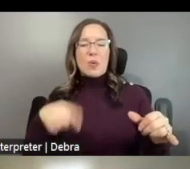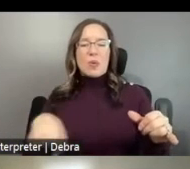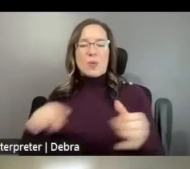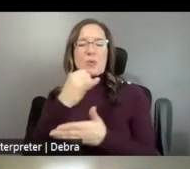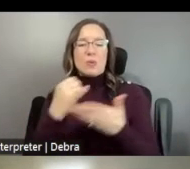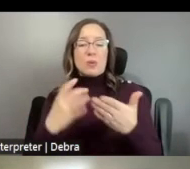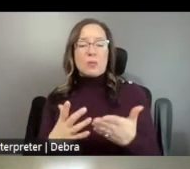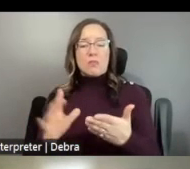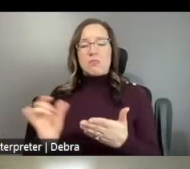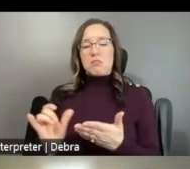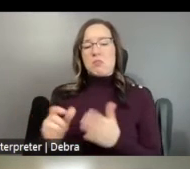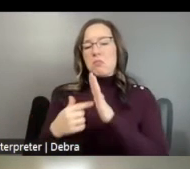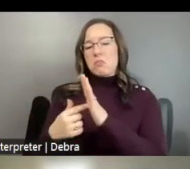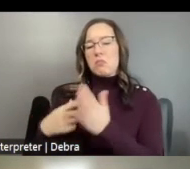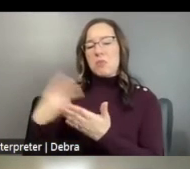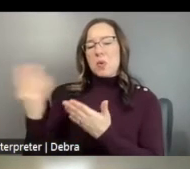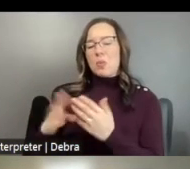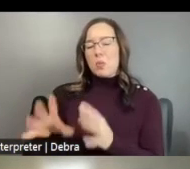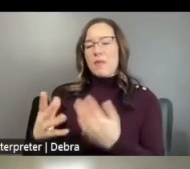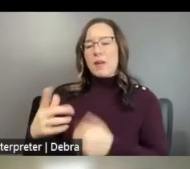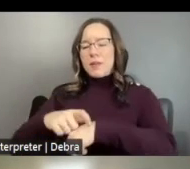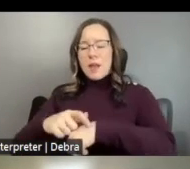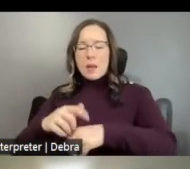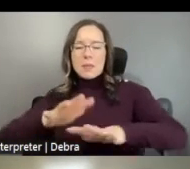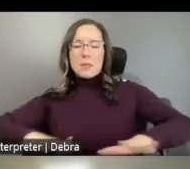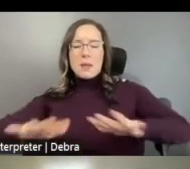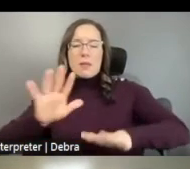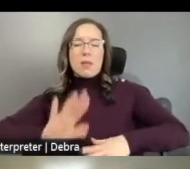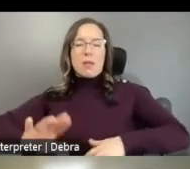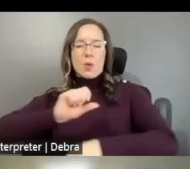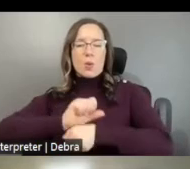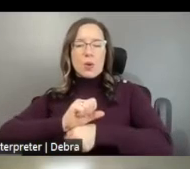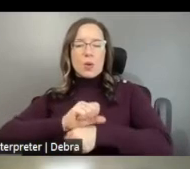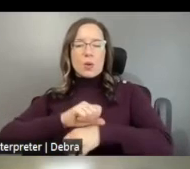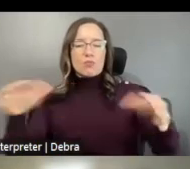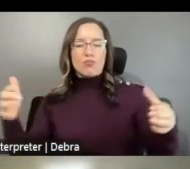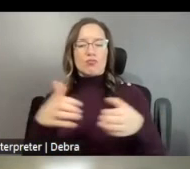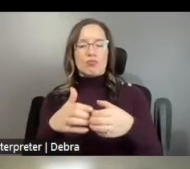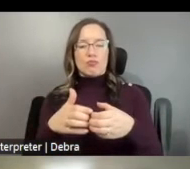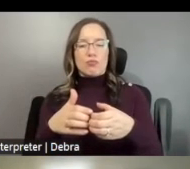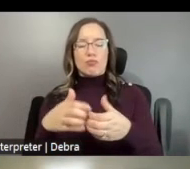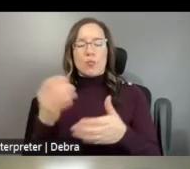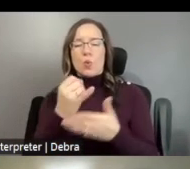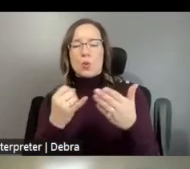GIVE ARTISTS TIME AND SPACE TO MAKE THEIR WORK. CONVENINGS FOR ARTISTS AND ARTS WORKERS. ARTS